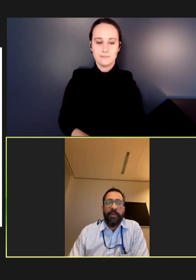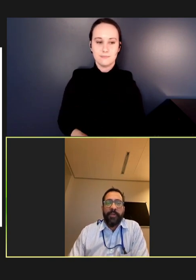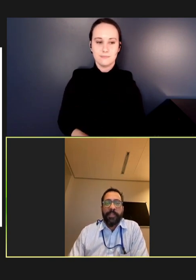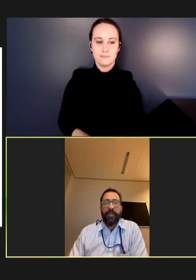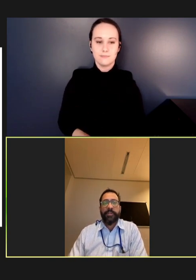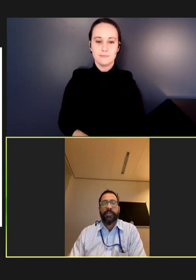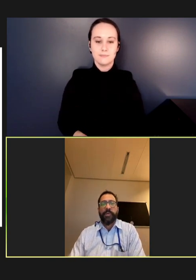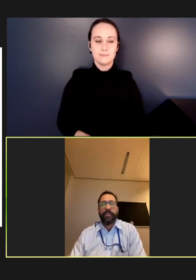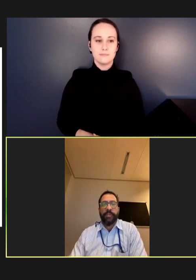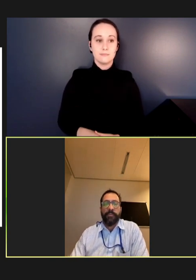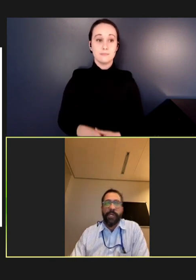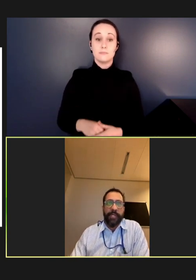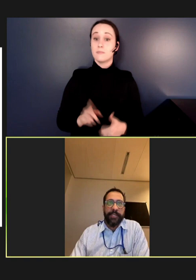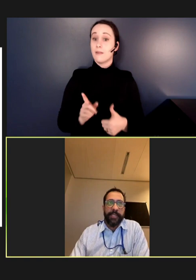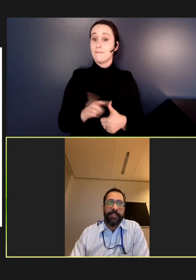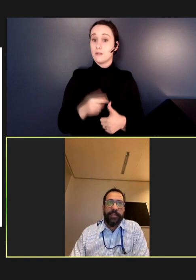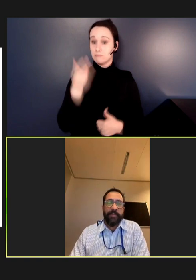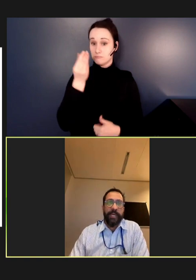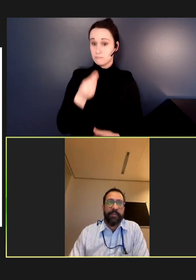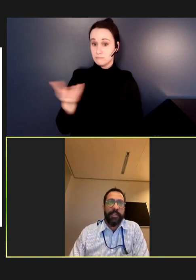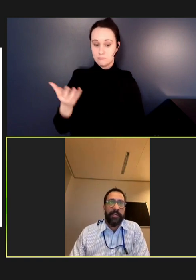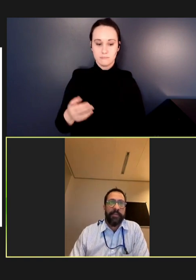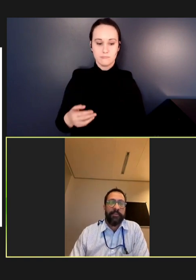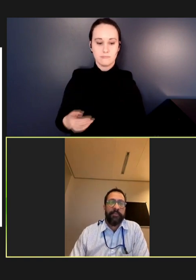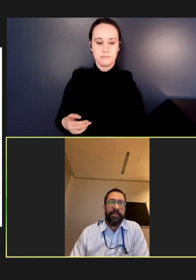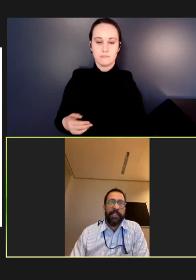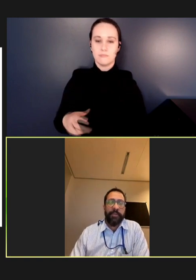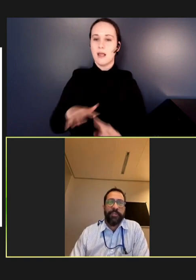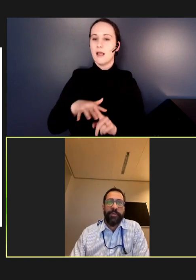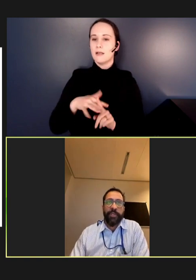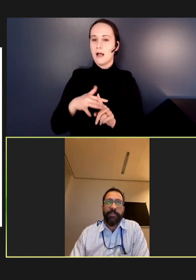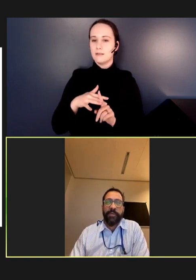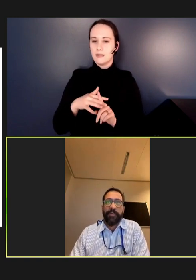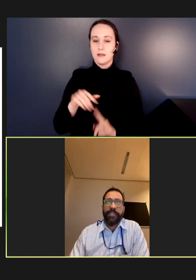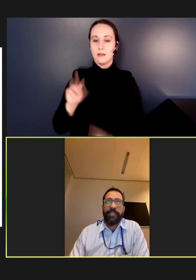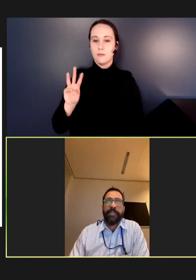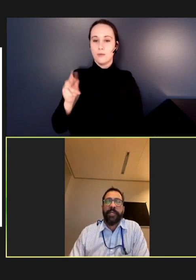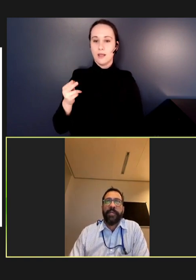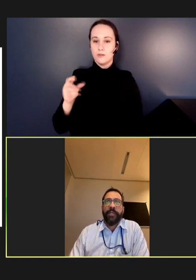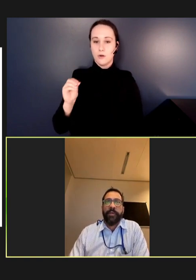So, I'll start just with some context here about the WHO European region,